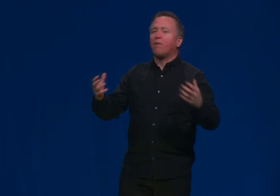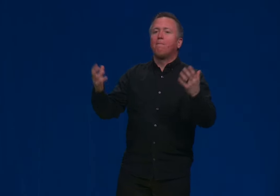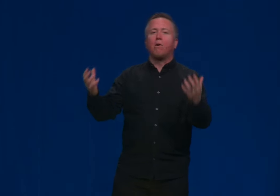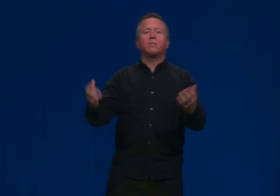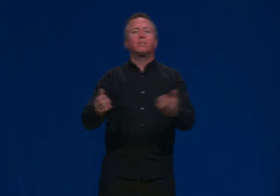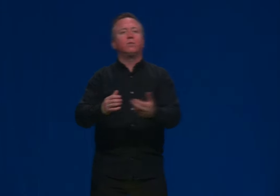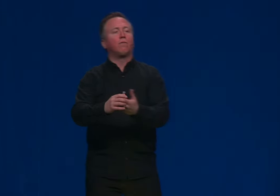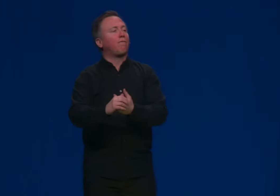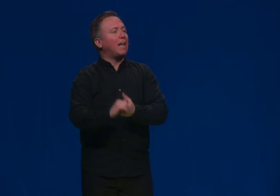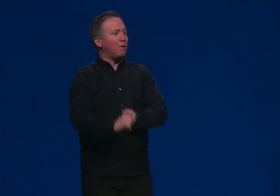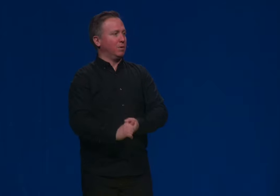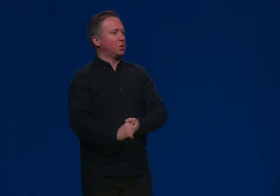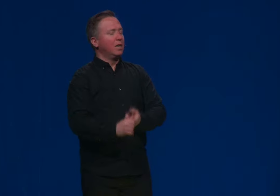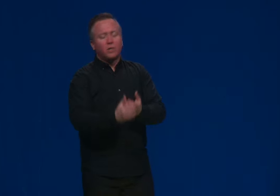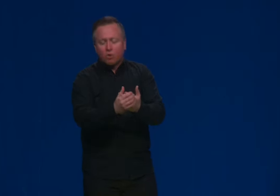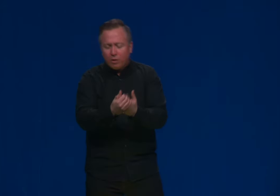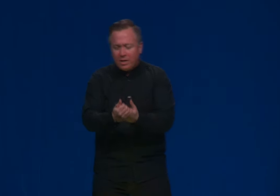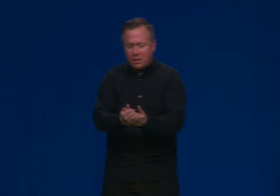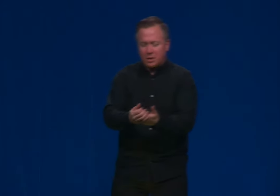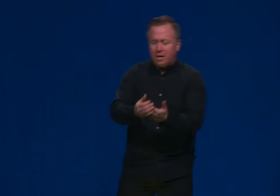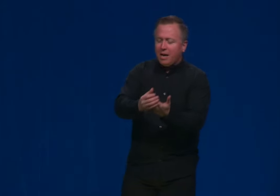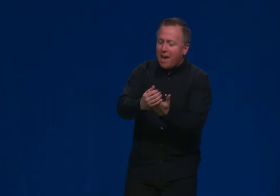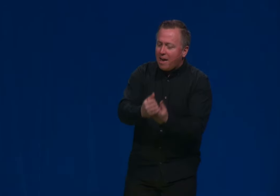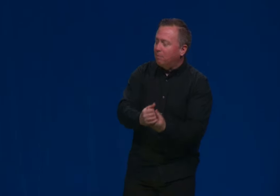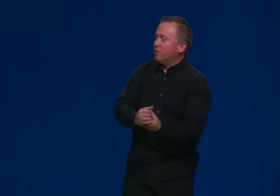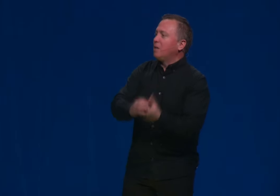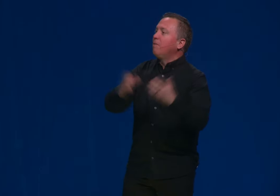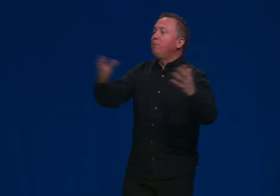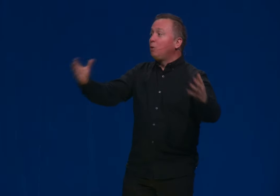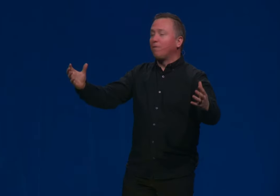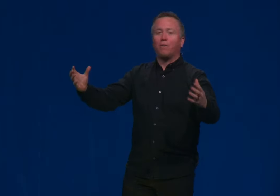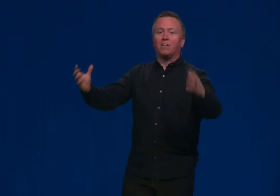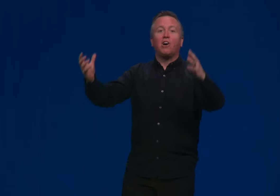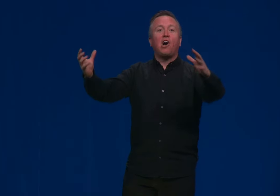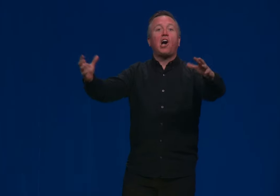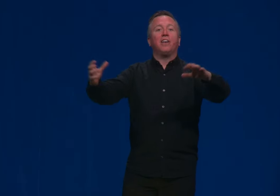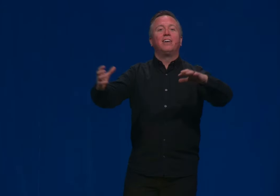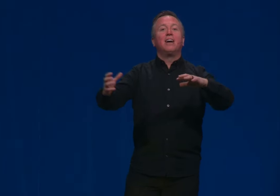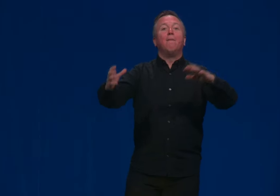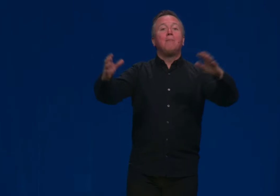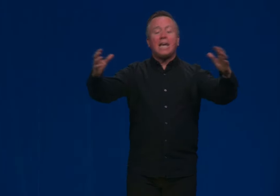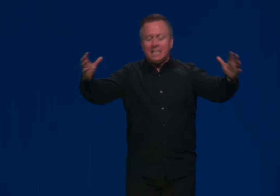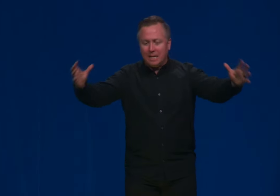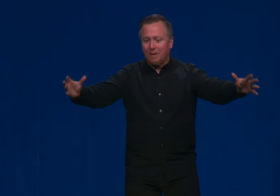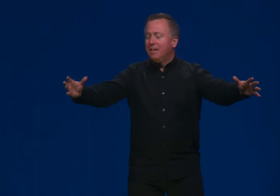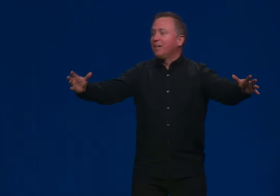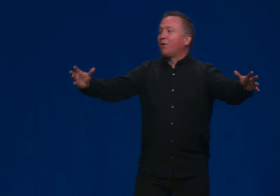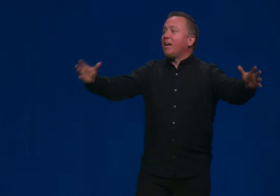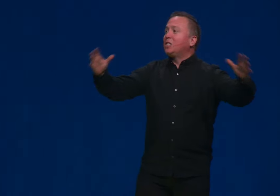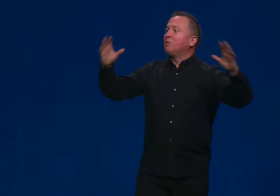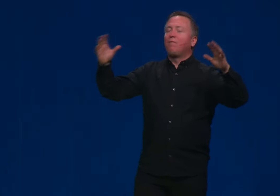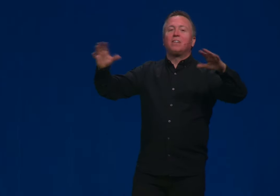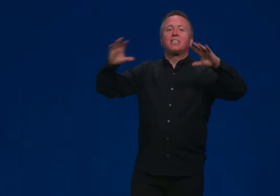There are multitudes of flowers, trees, animals, beautiful art, amazing creation reveals the unsurpassable beautiful, odd, amazing. Creation reveals